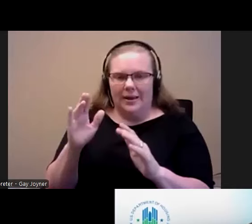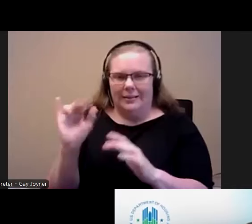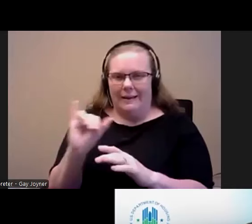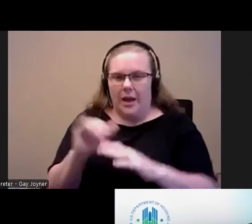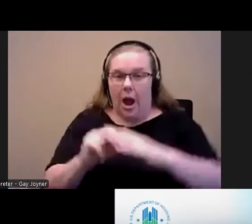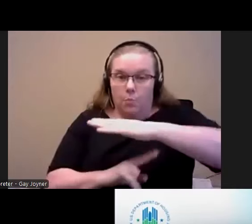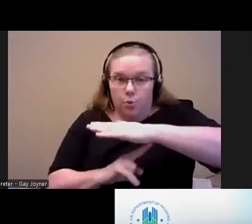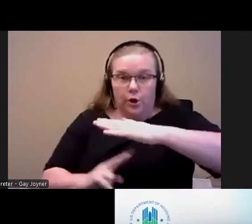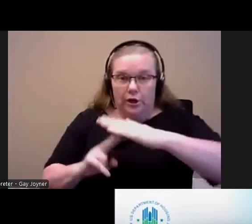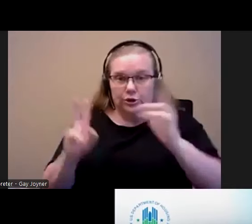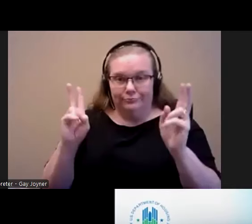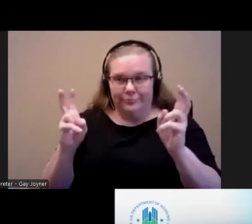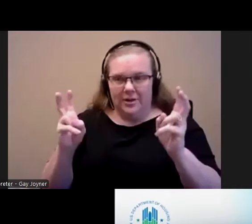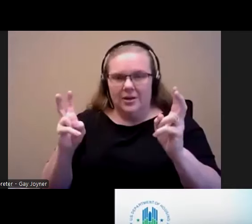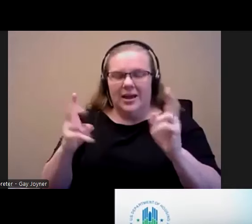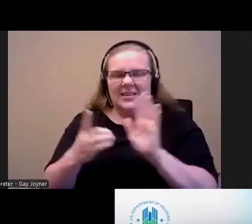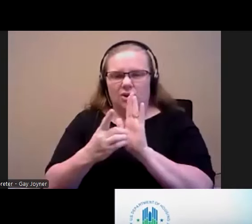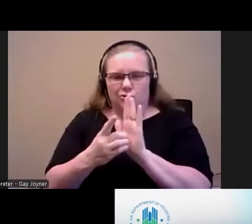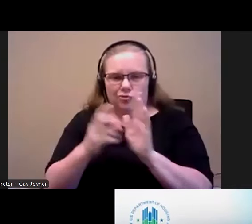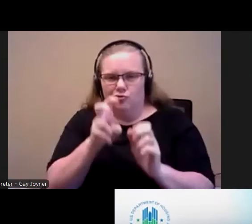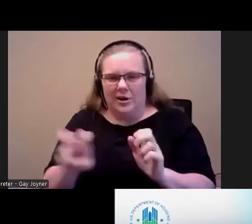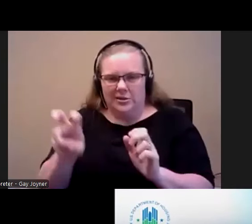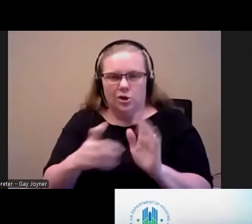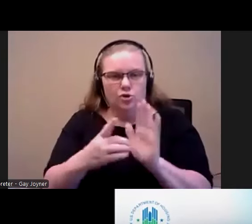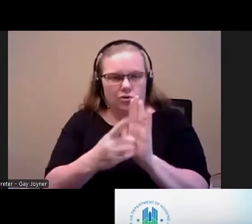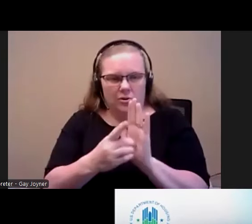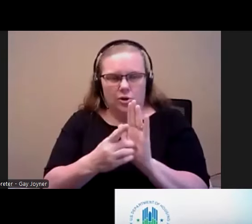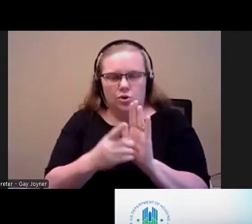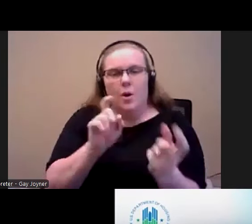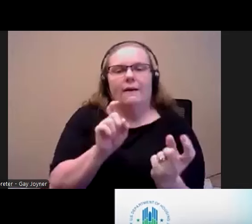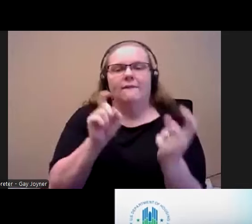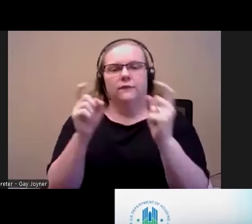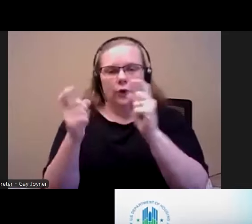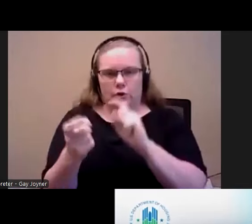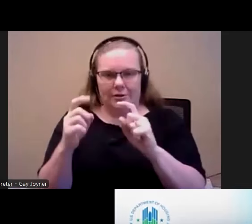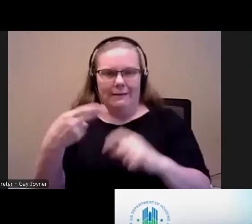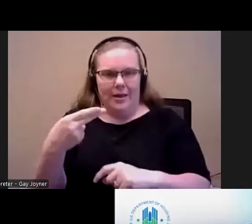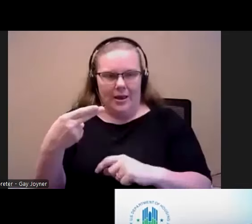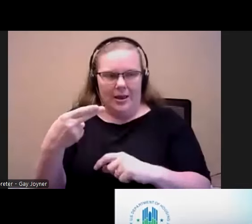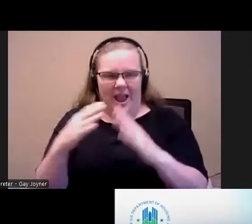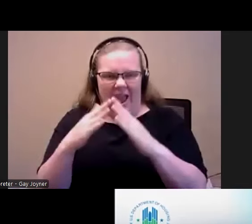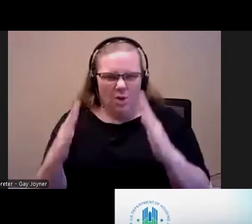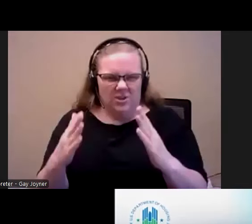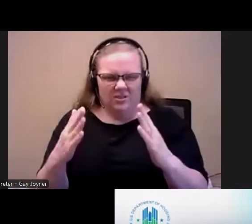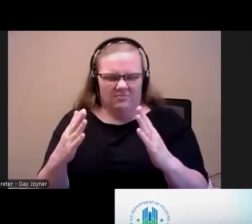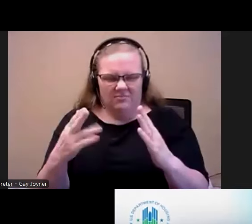rental assistance that essentially converts to a housing choice voucher with a rental